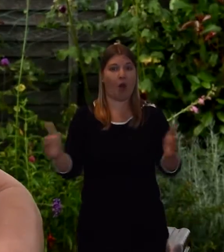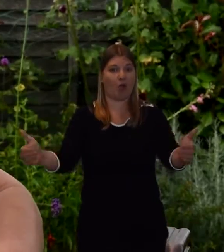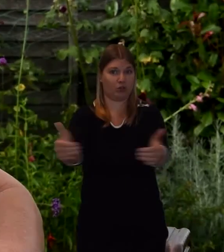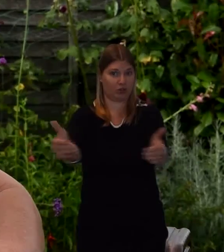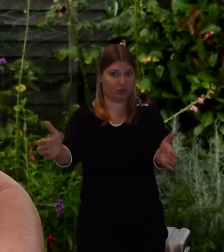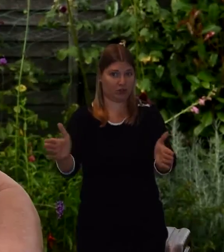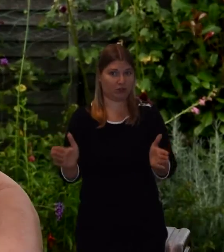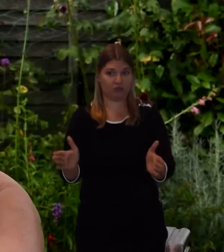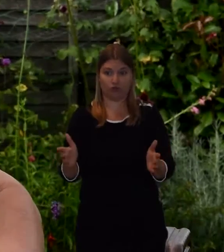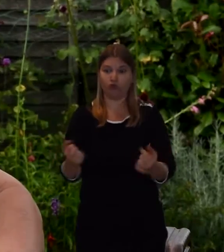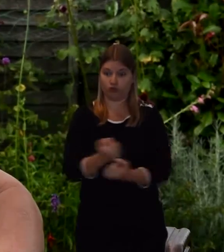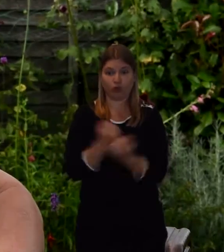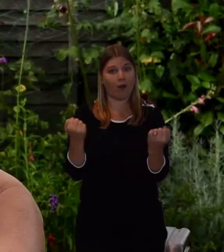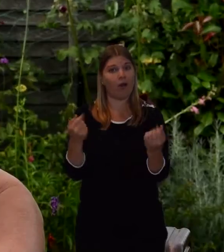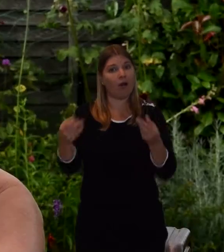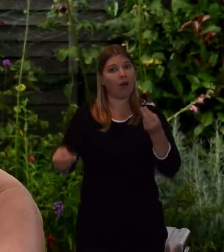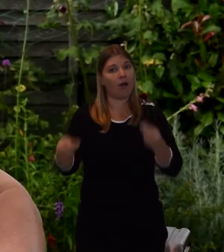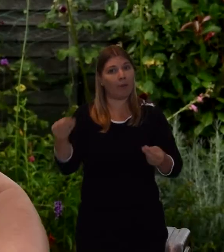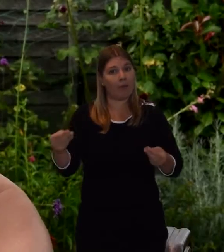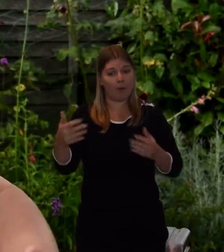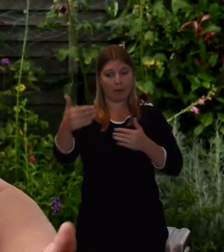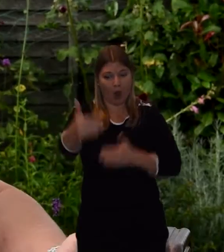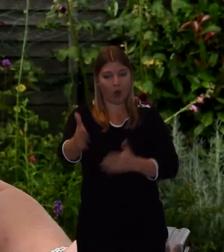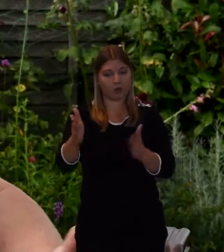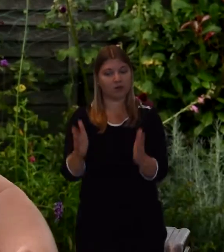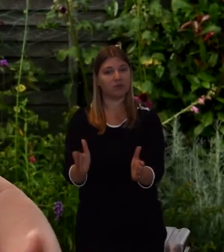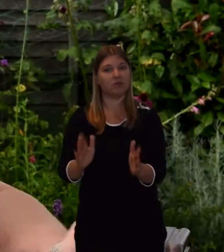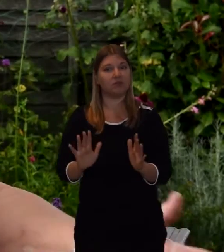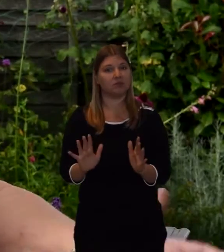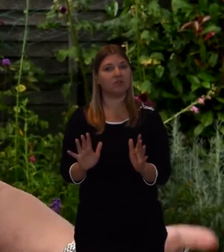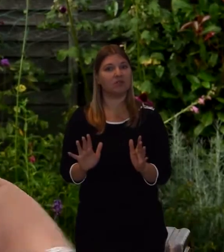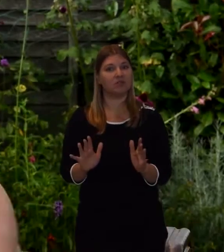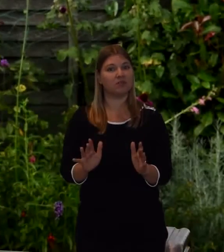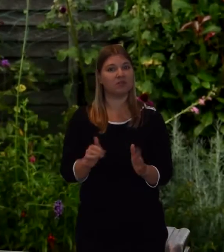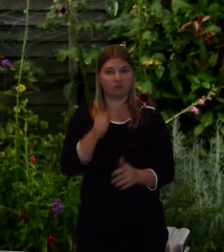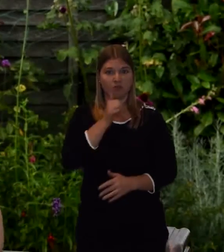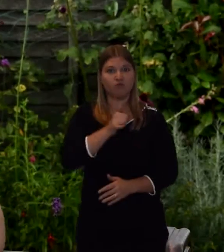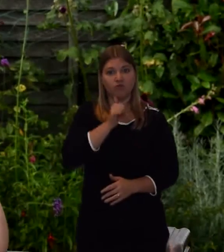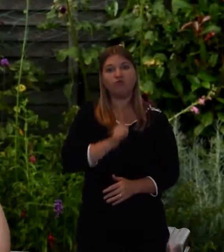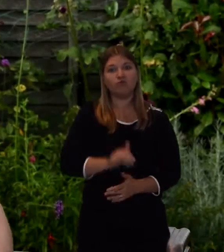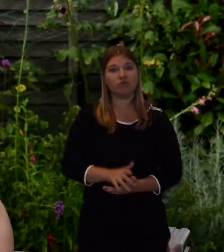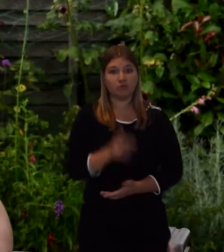properly constructed and and for the purpose, a cardboard box has been used.